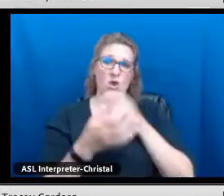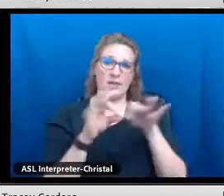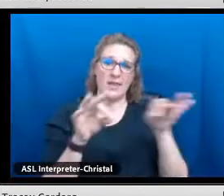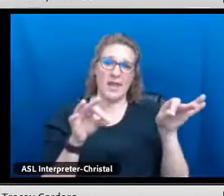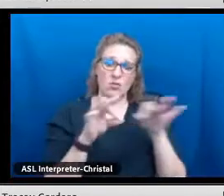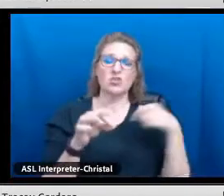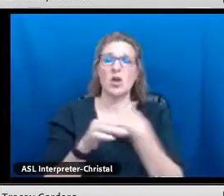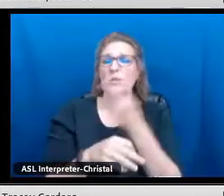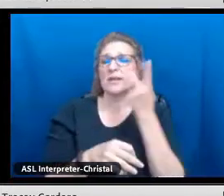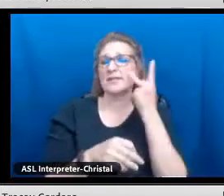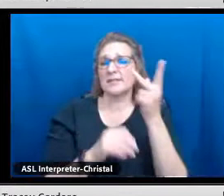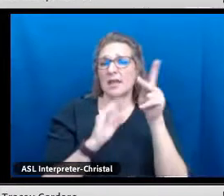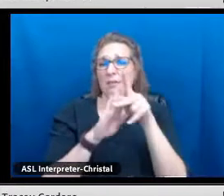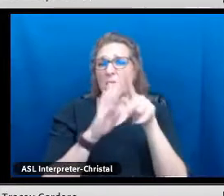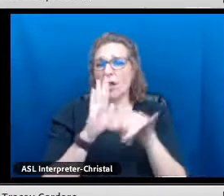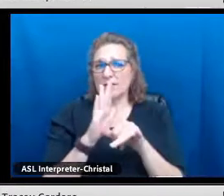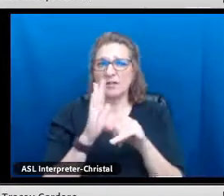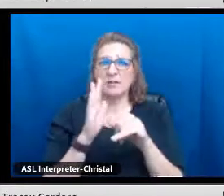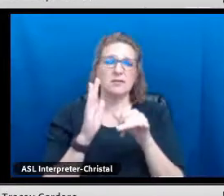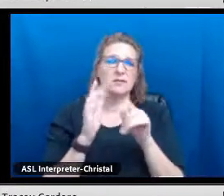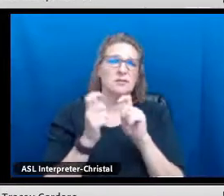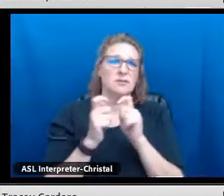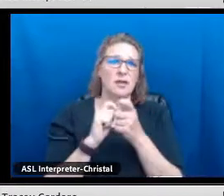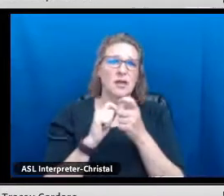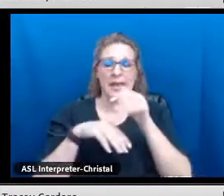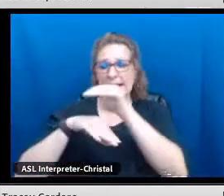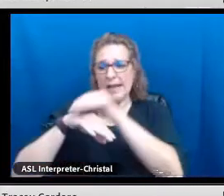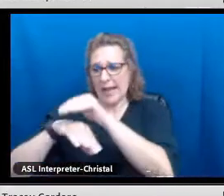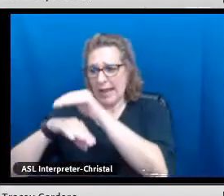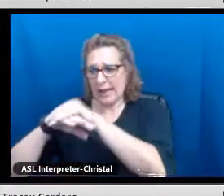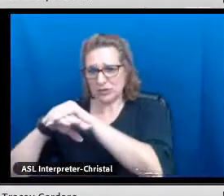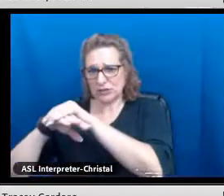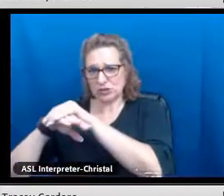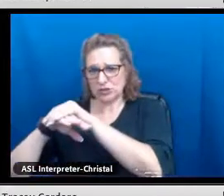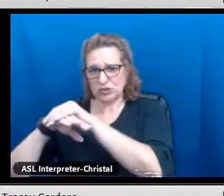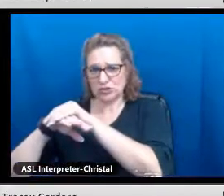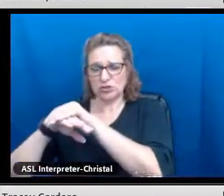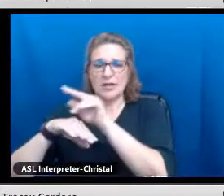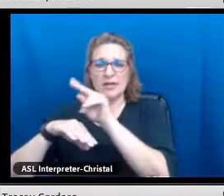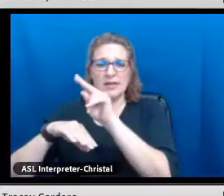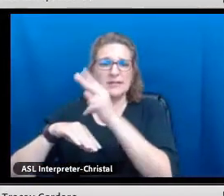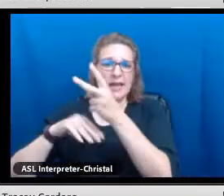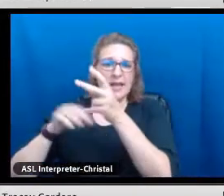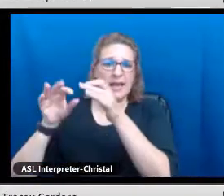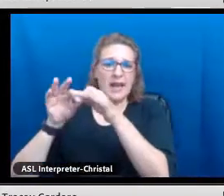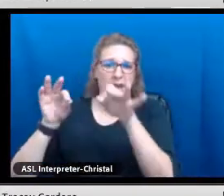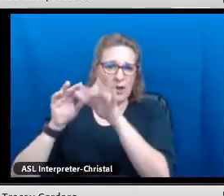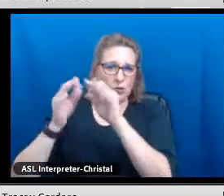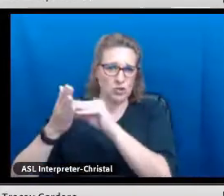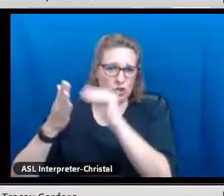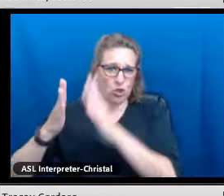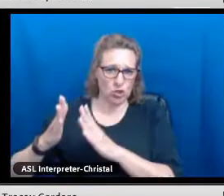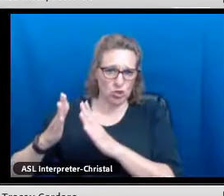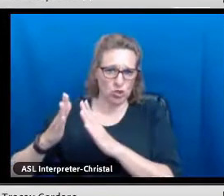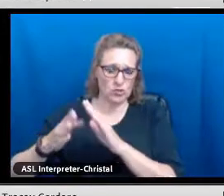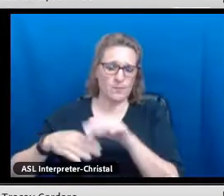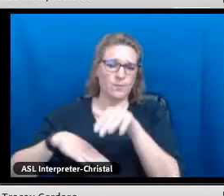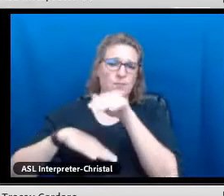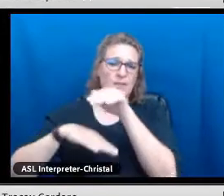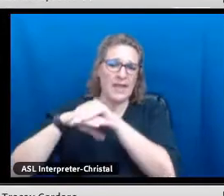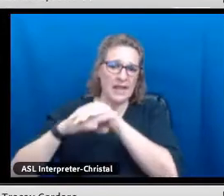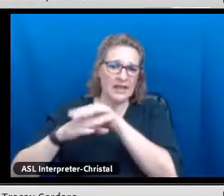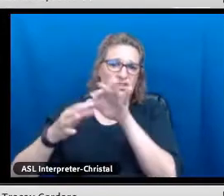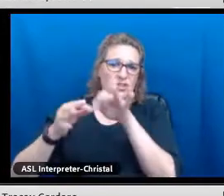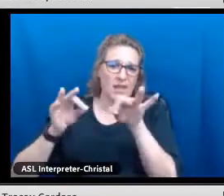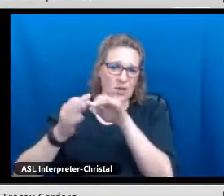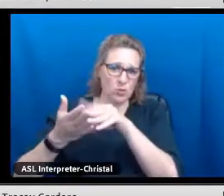shift about the value of our language and we see those policies in English second language